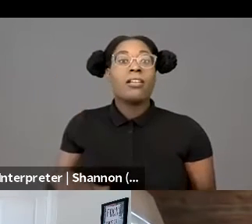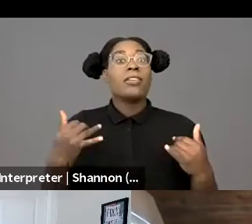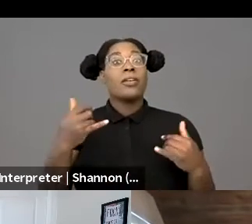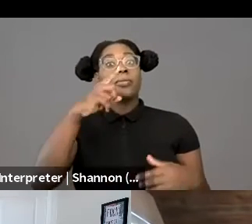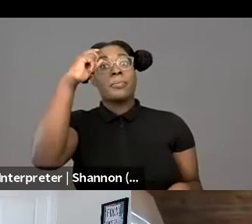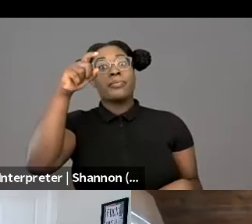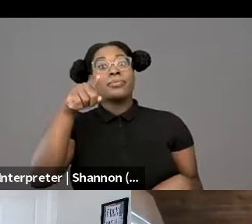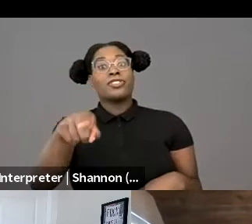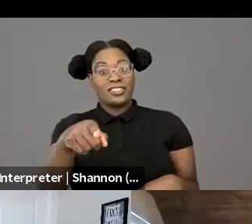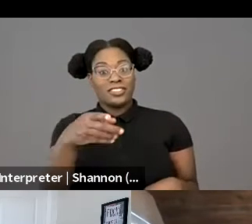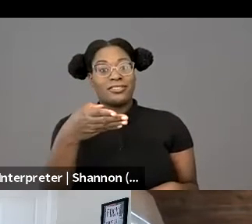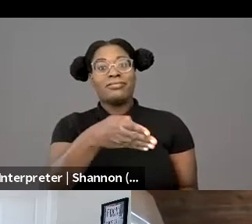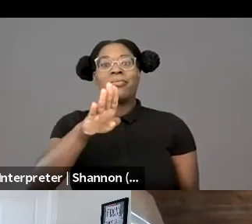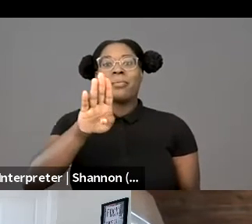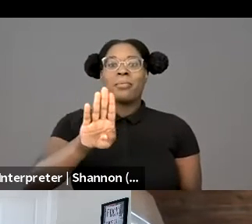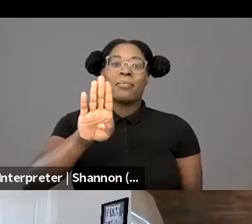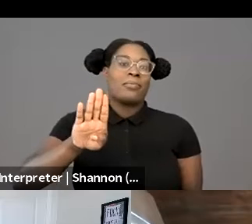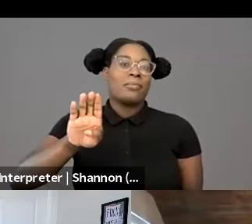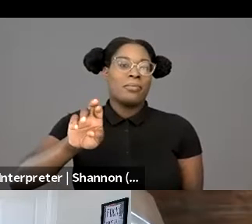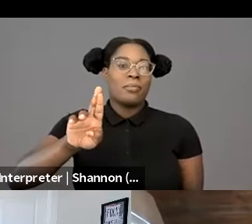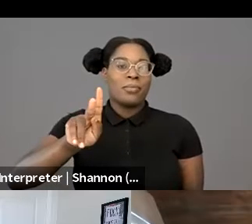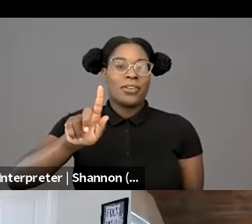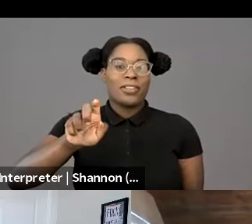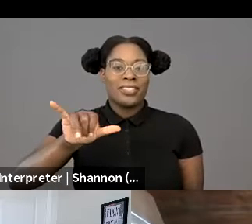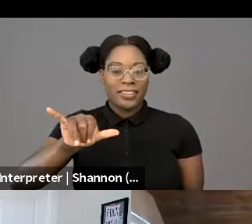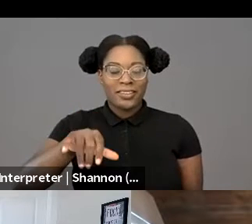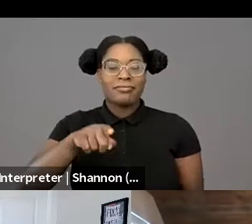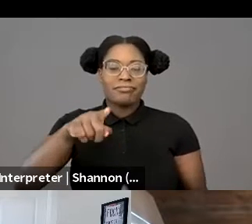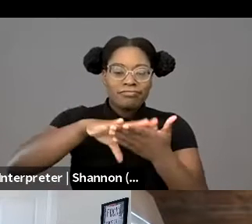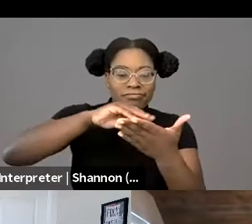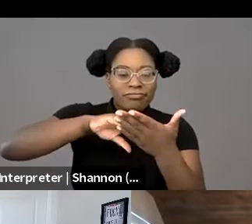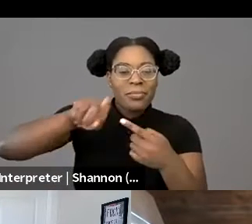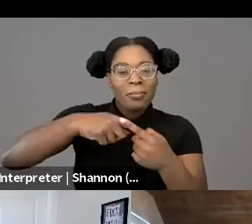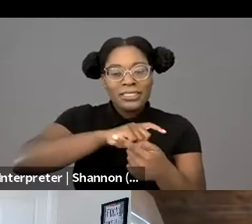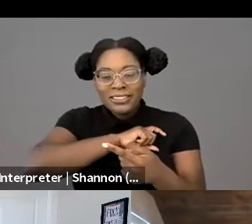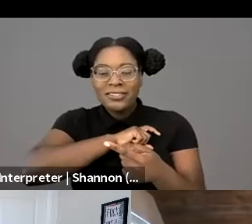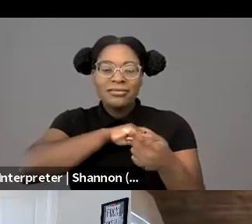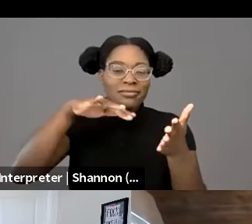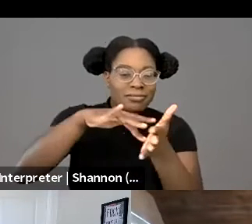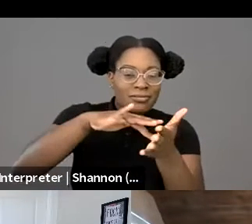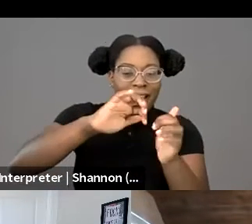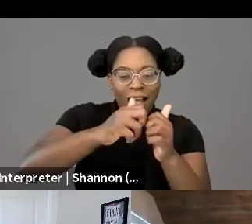about both the First Amendment and tech and policing, who will be sort of moderating our conversation,